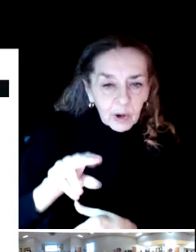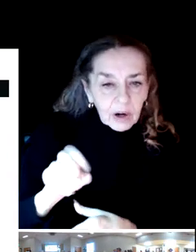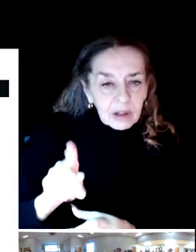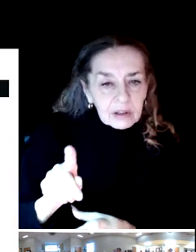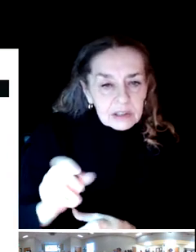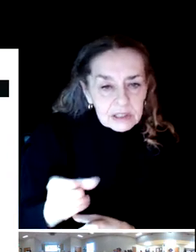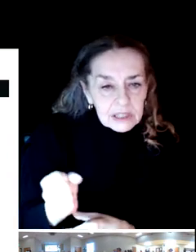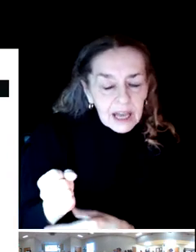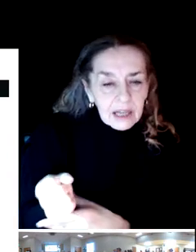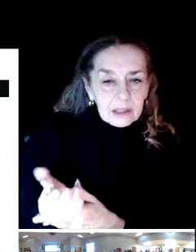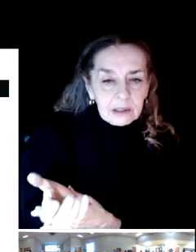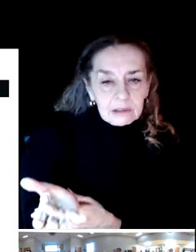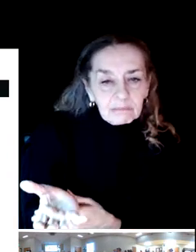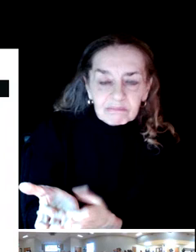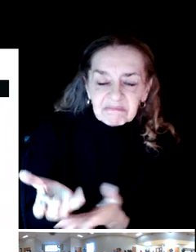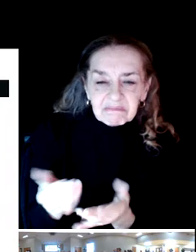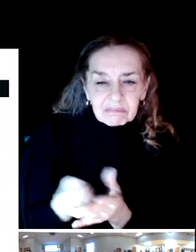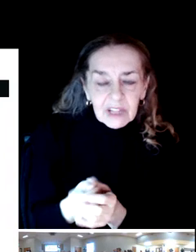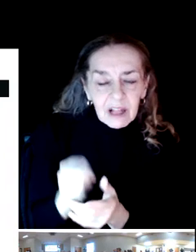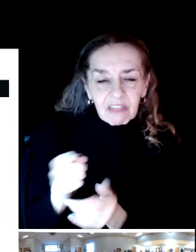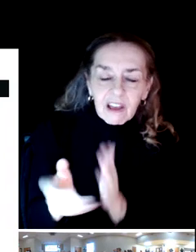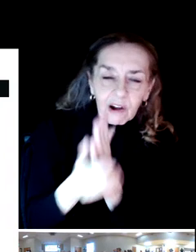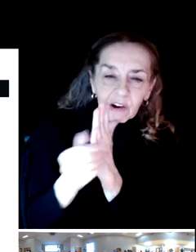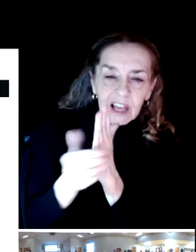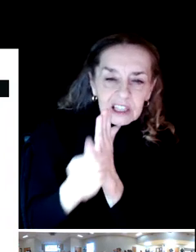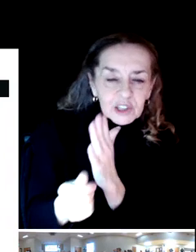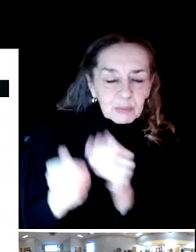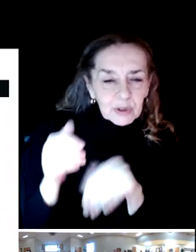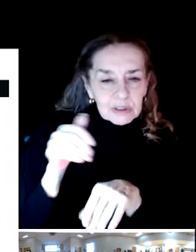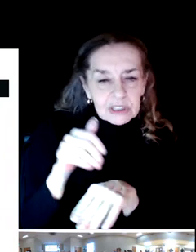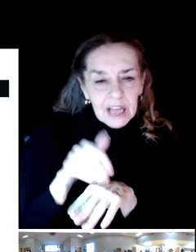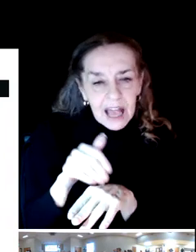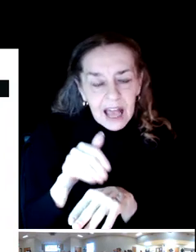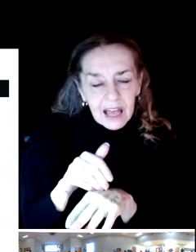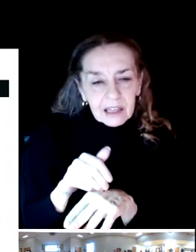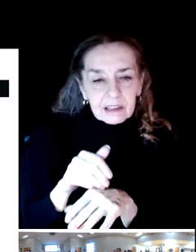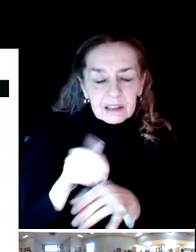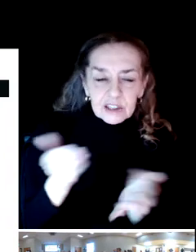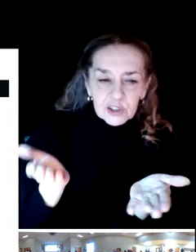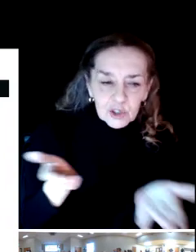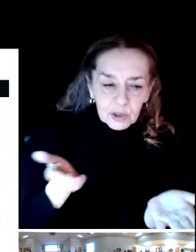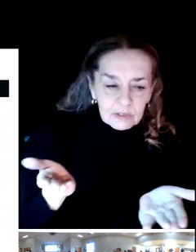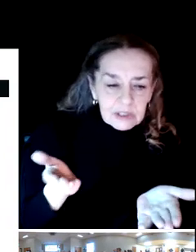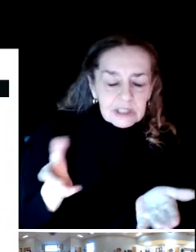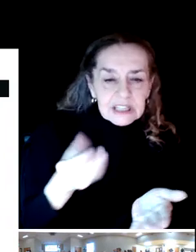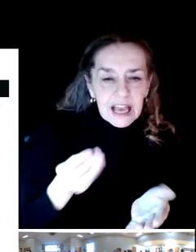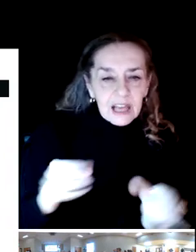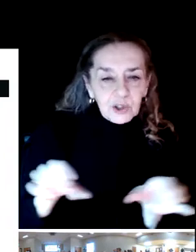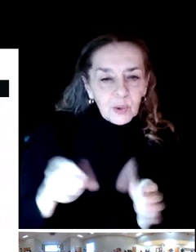They they're experts at level of service analysis and taking inventory.